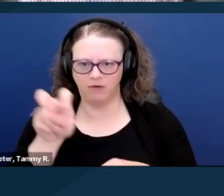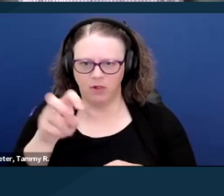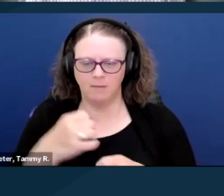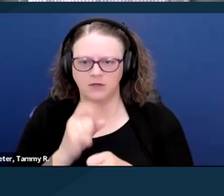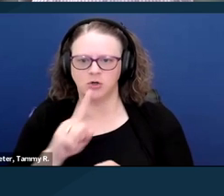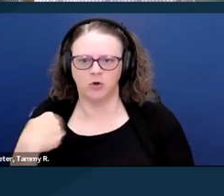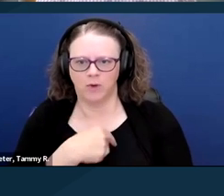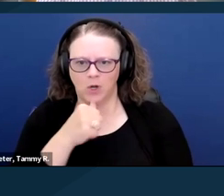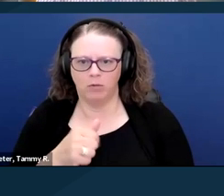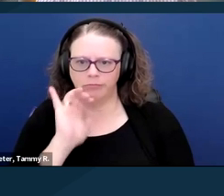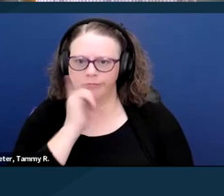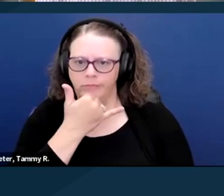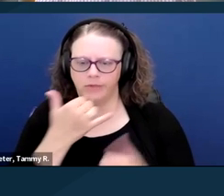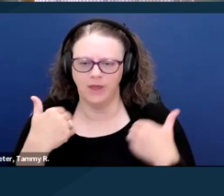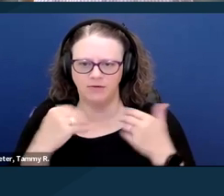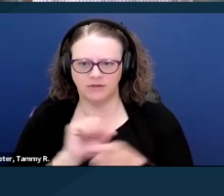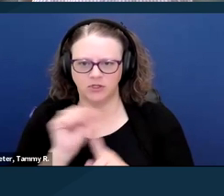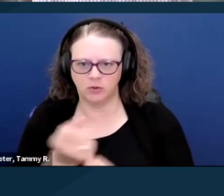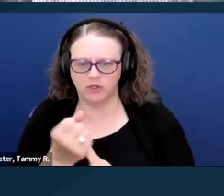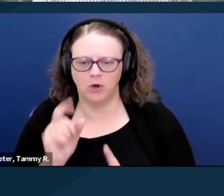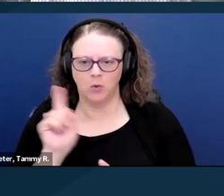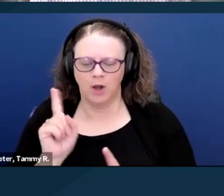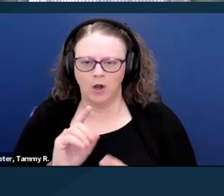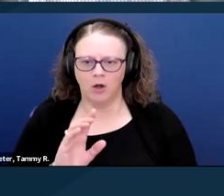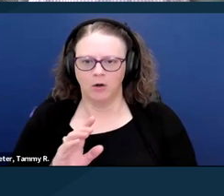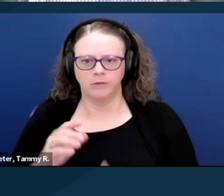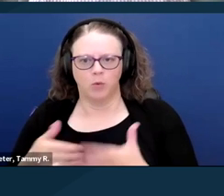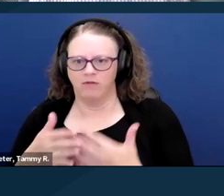that we don't accidentally have a situation where someone's state of residence or, you know,